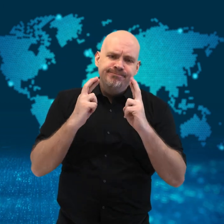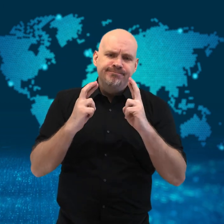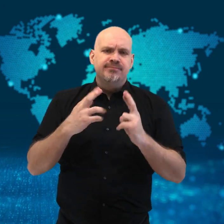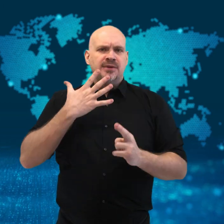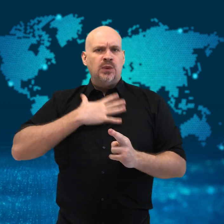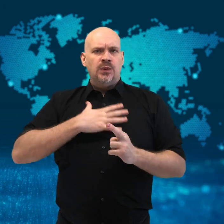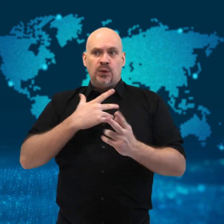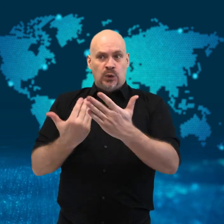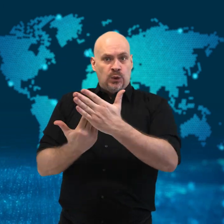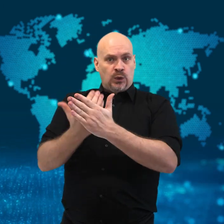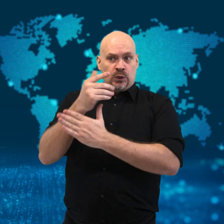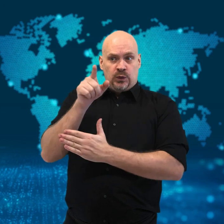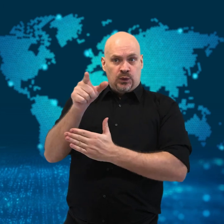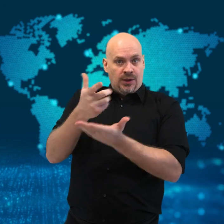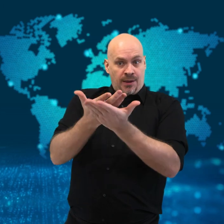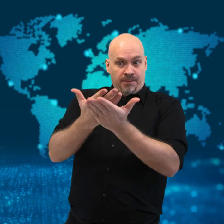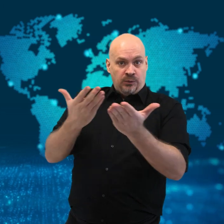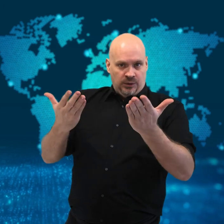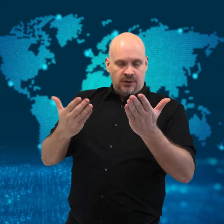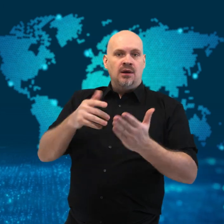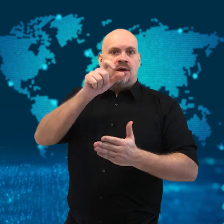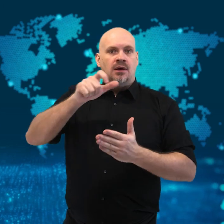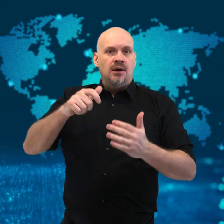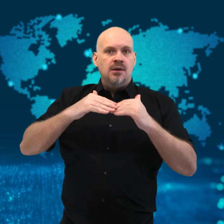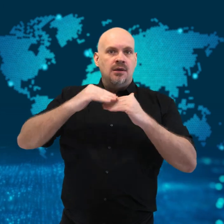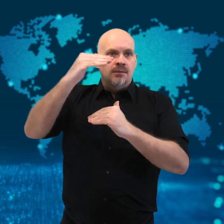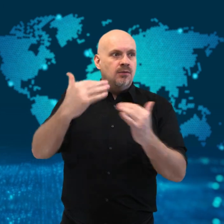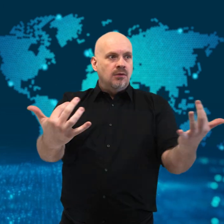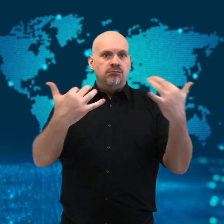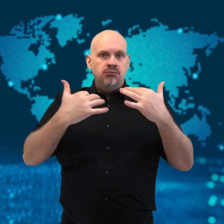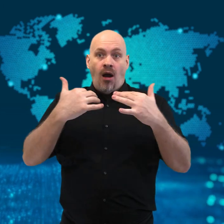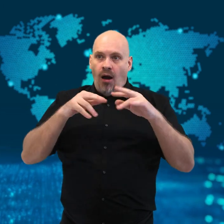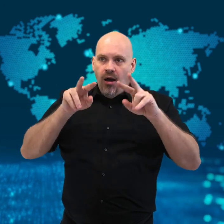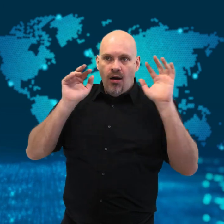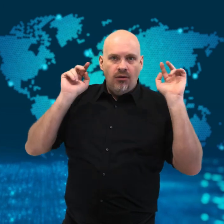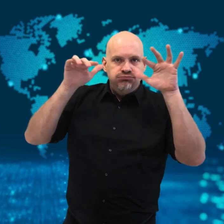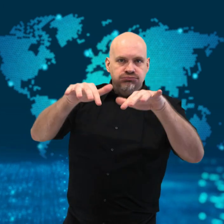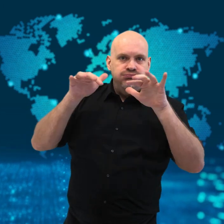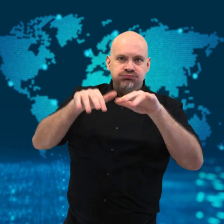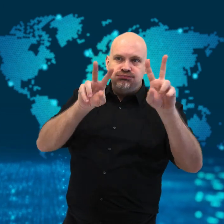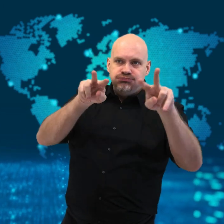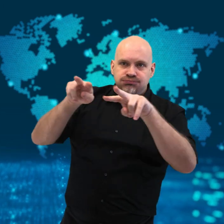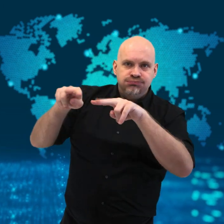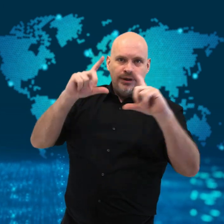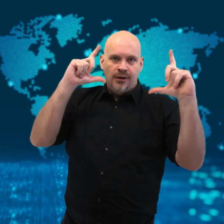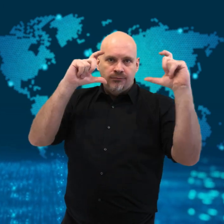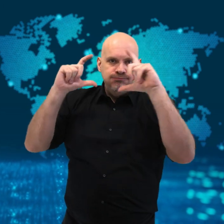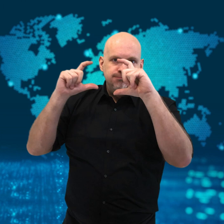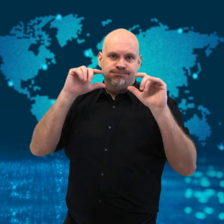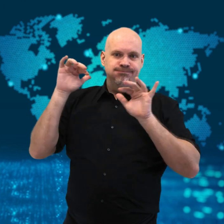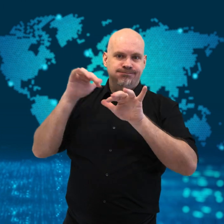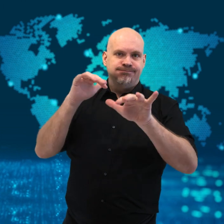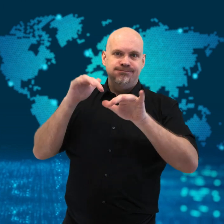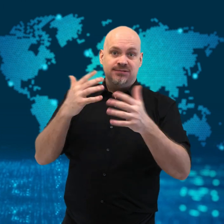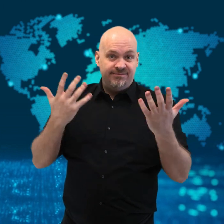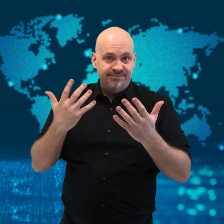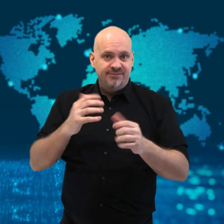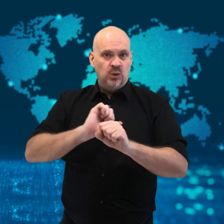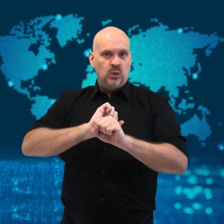has been impacted by the lack of tourists over the